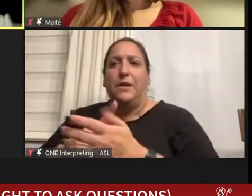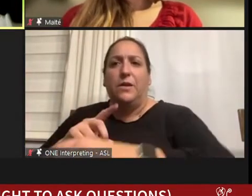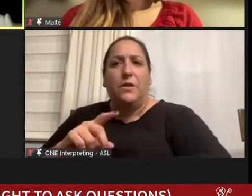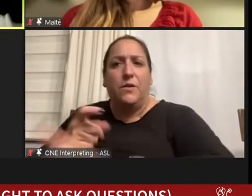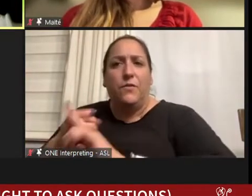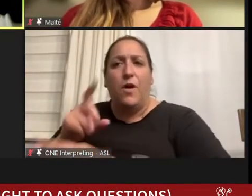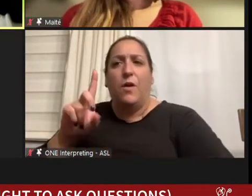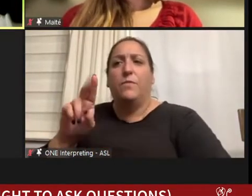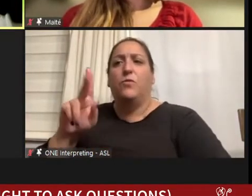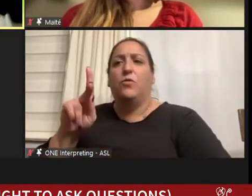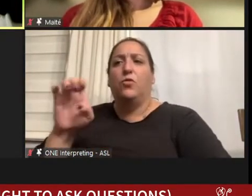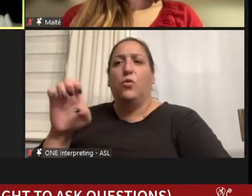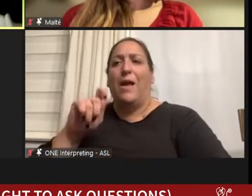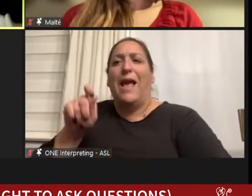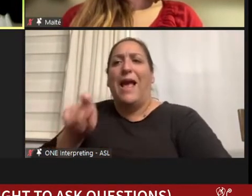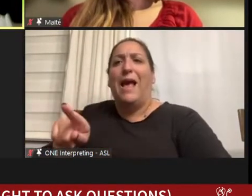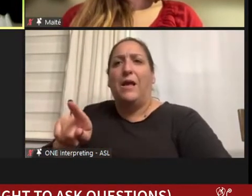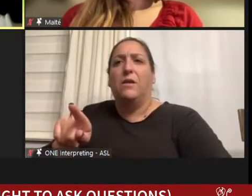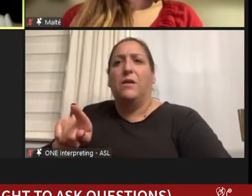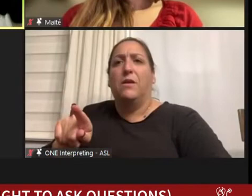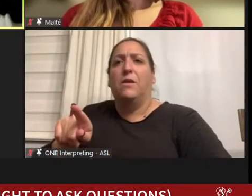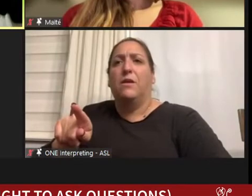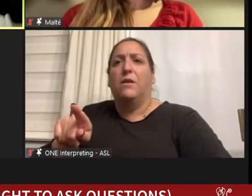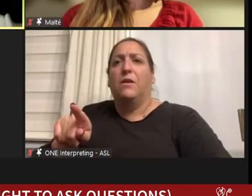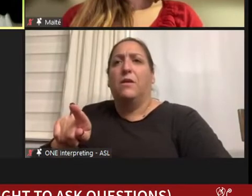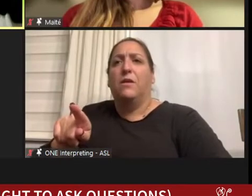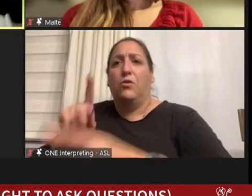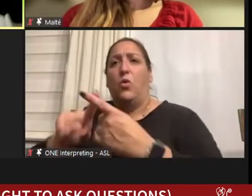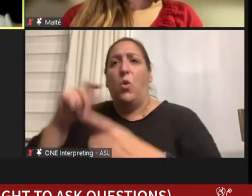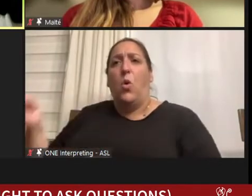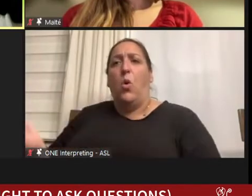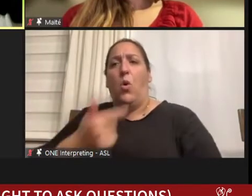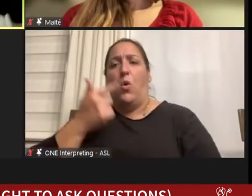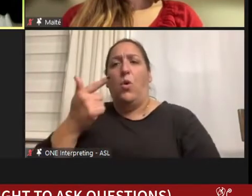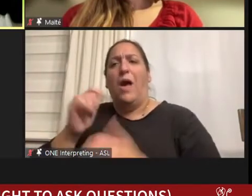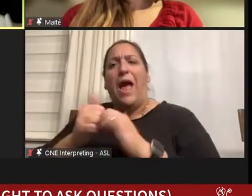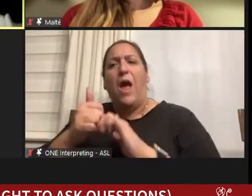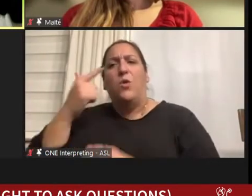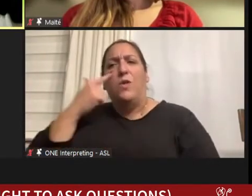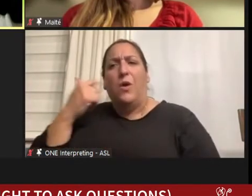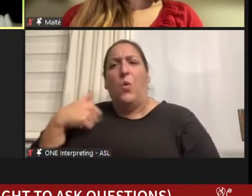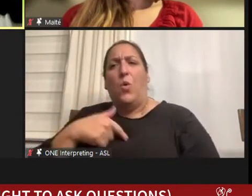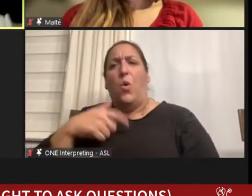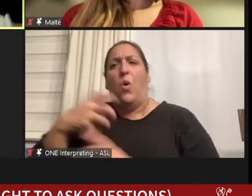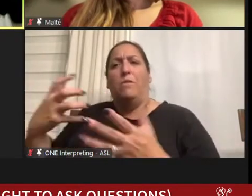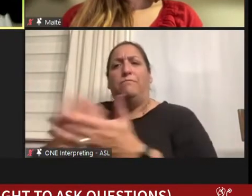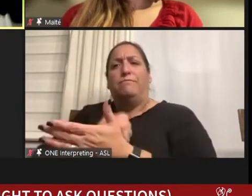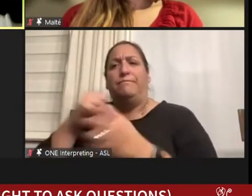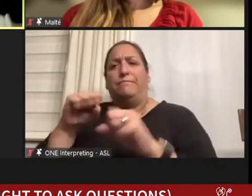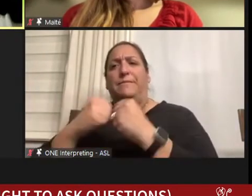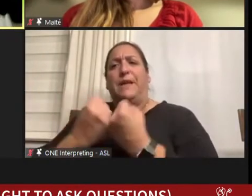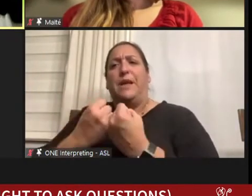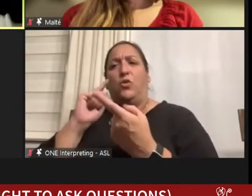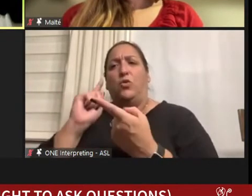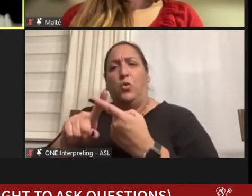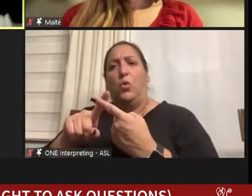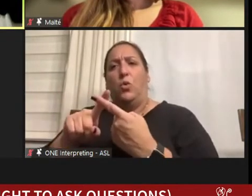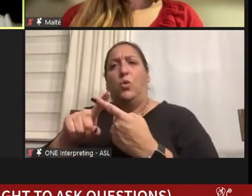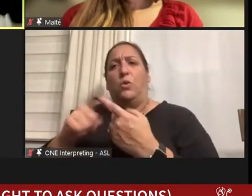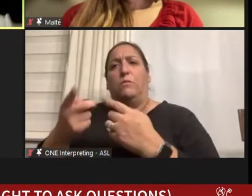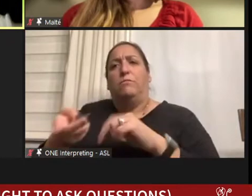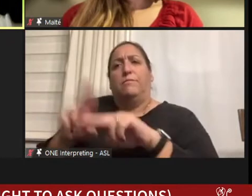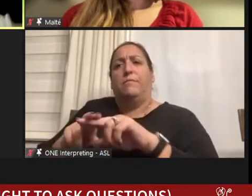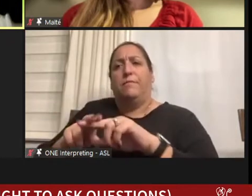asks how do you all think we can get society to get better at recognizing ableism?